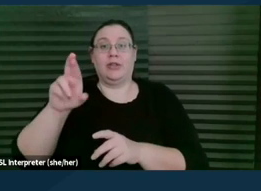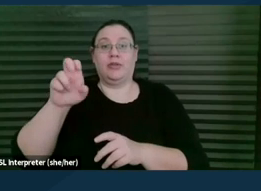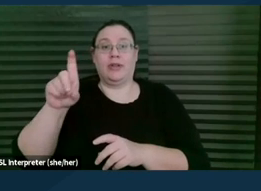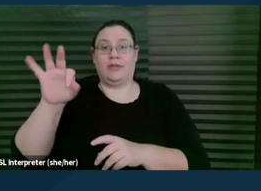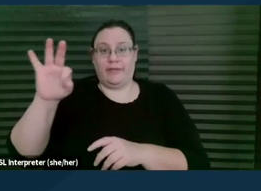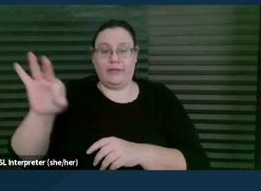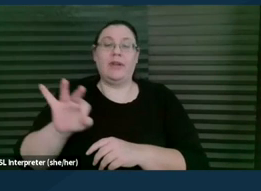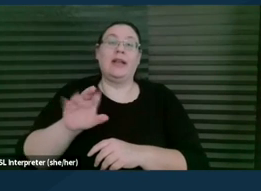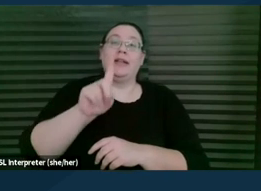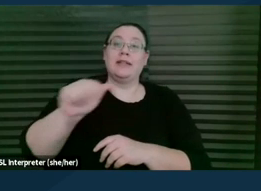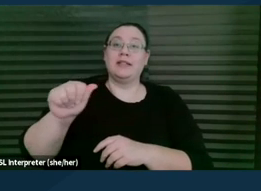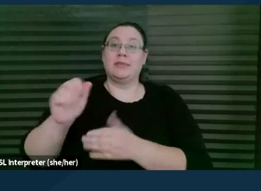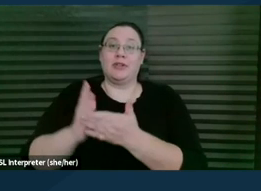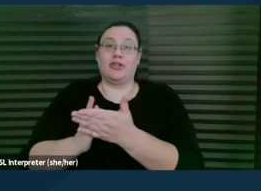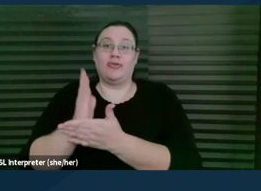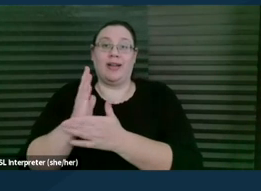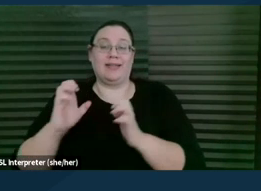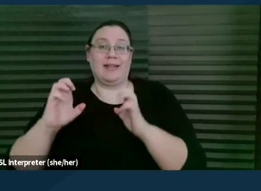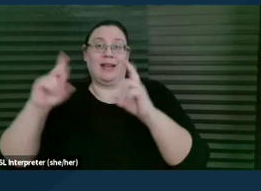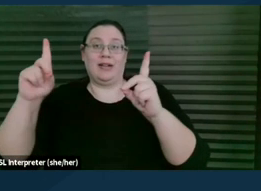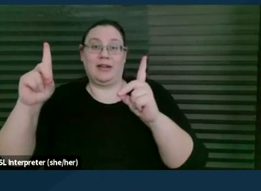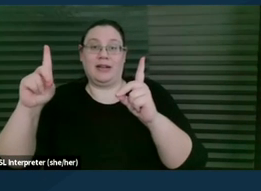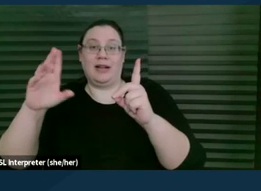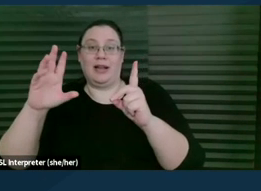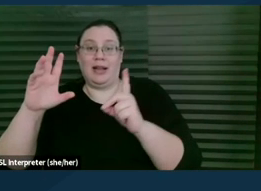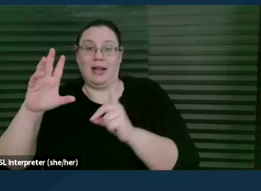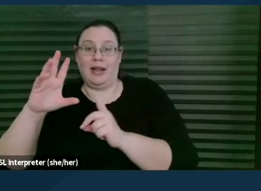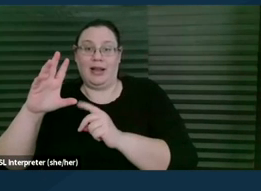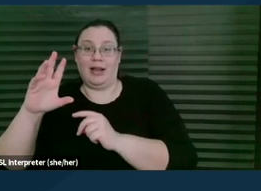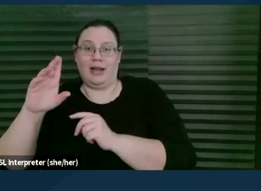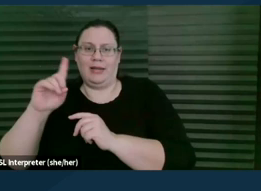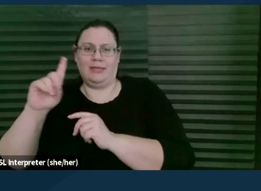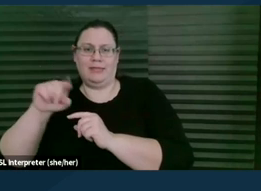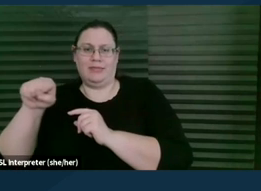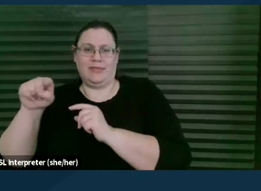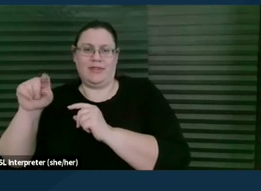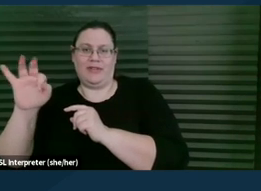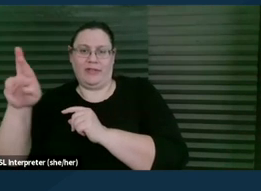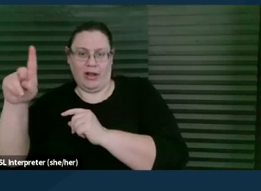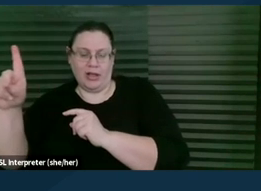the Disability Rights Education and Defense Fund. And I'll turn it to my co-presenter.